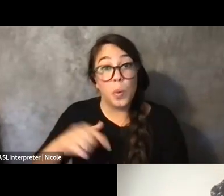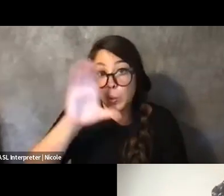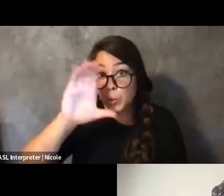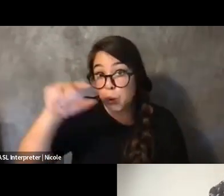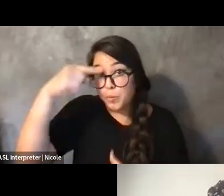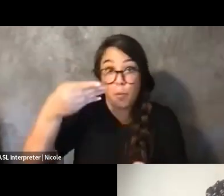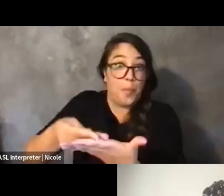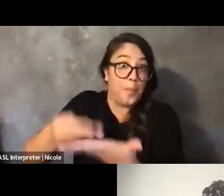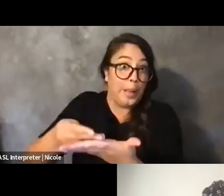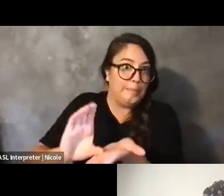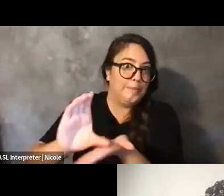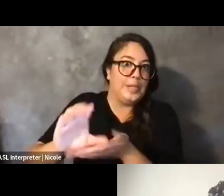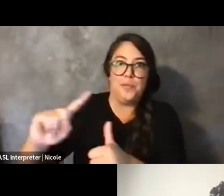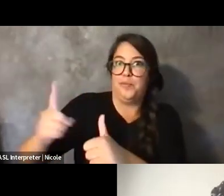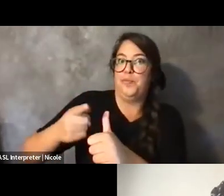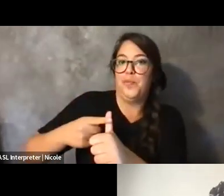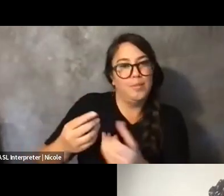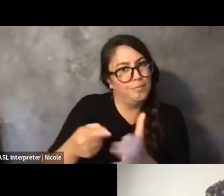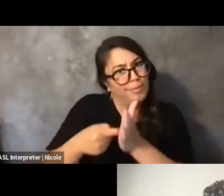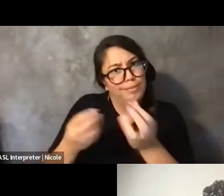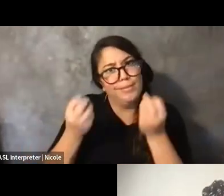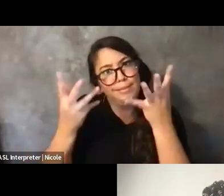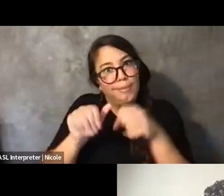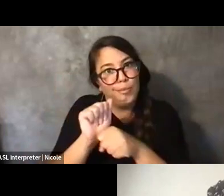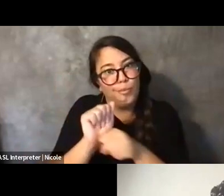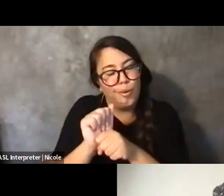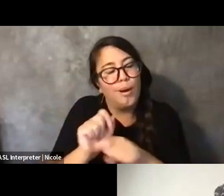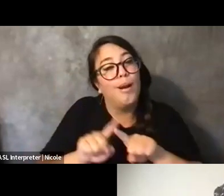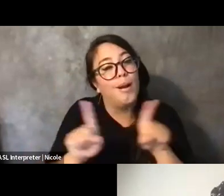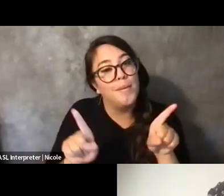and we're billing it as a research project.